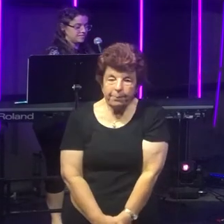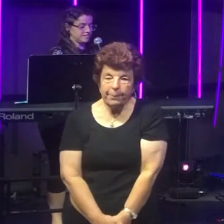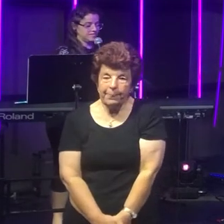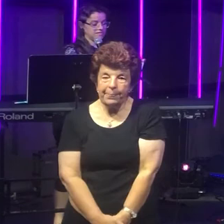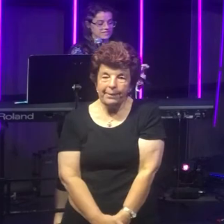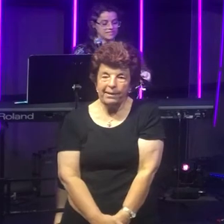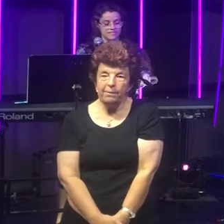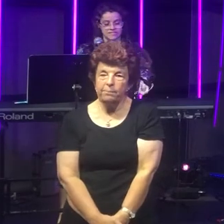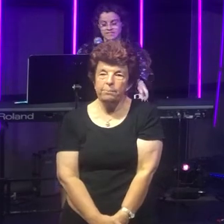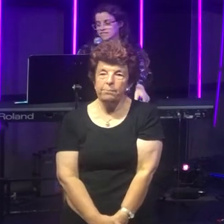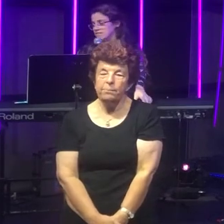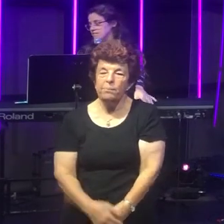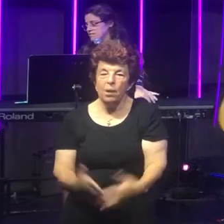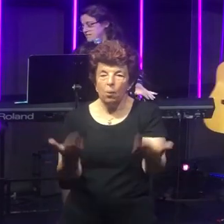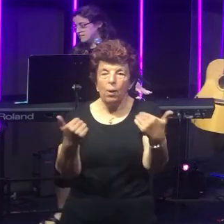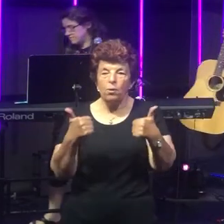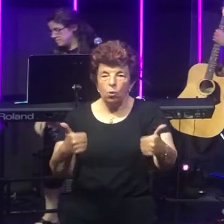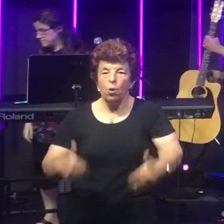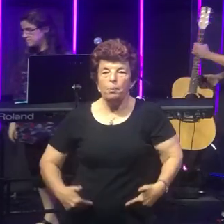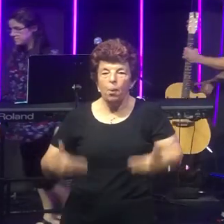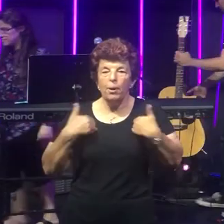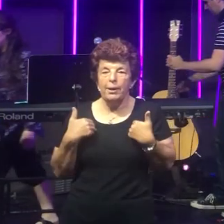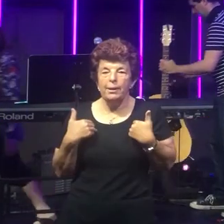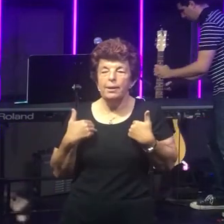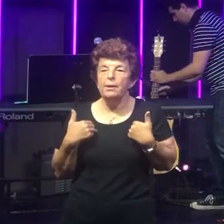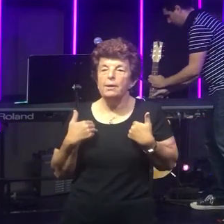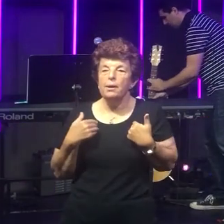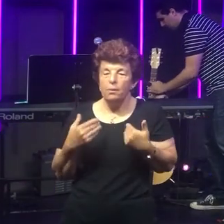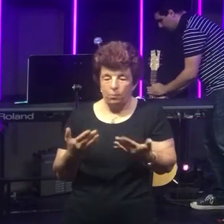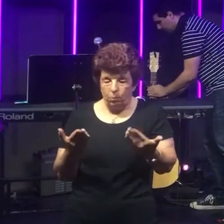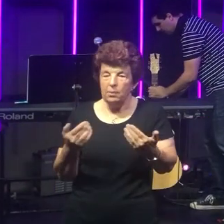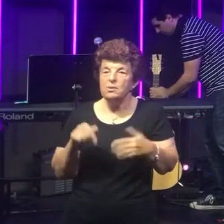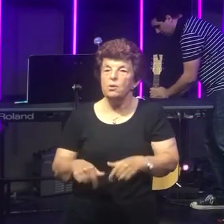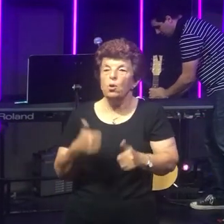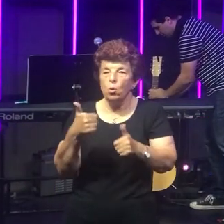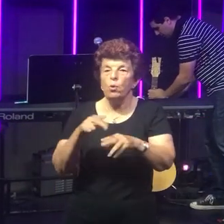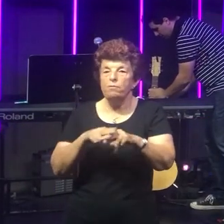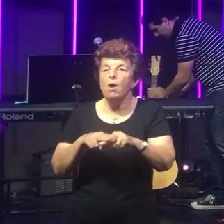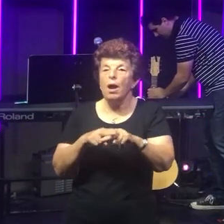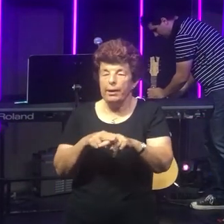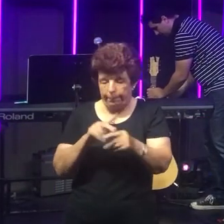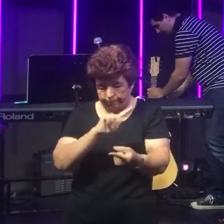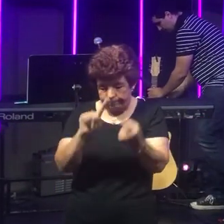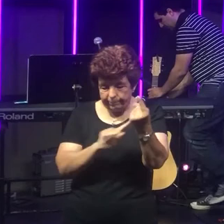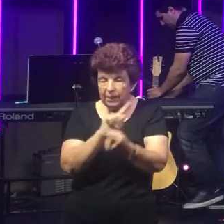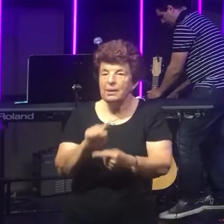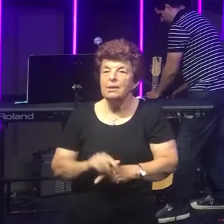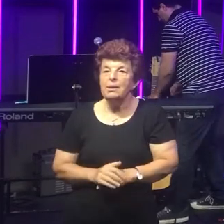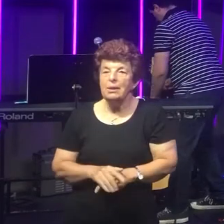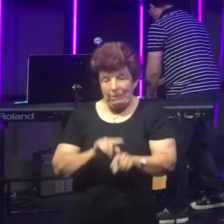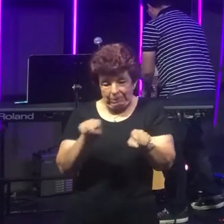Well good morning and welcome to our Good Friday service! We certainly live in